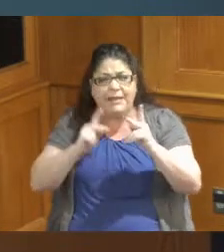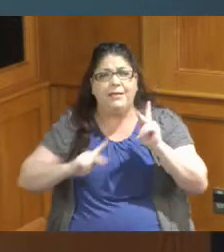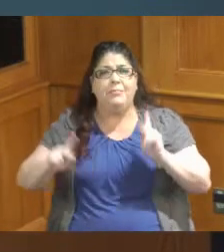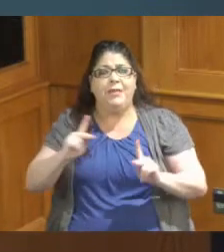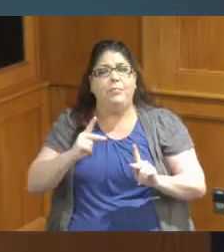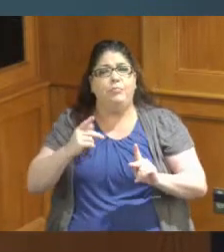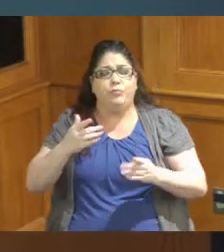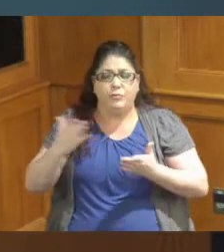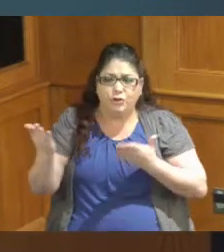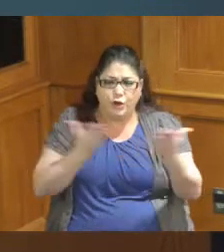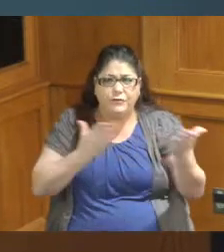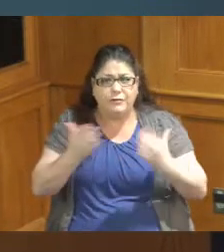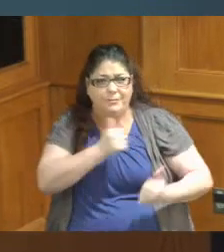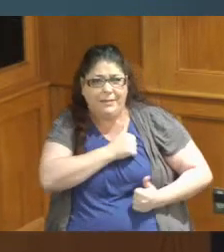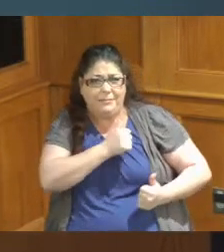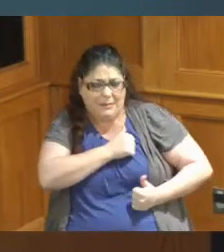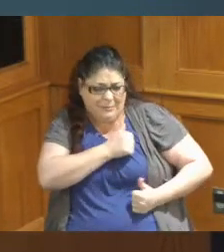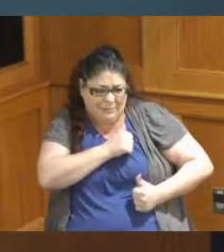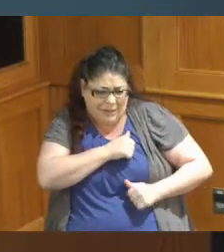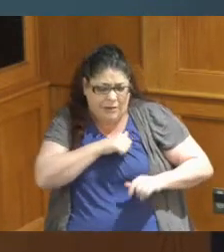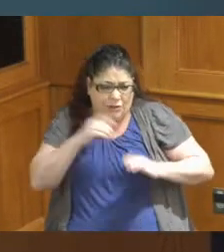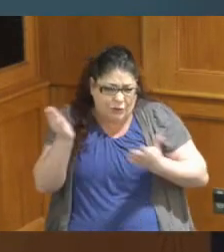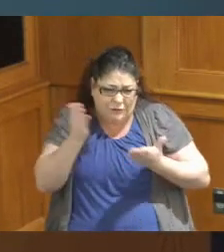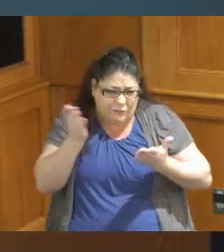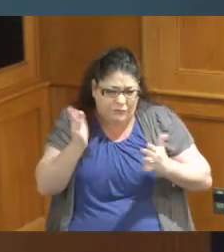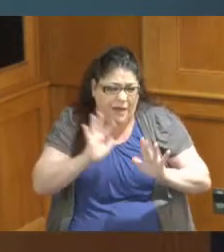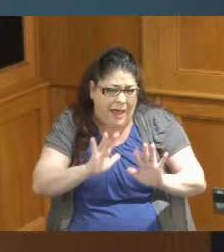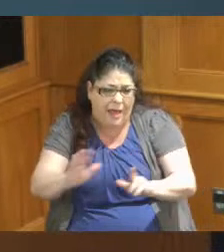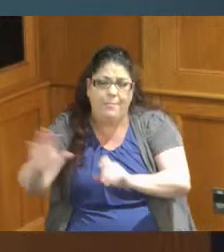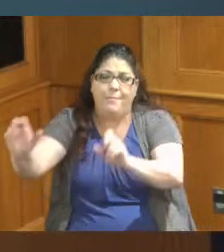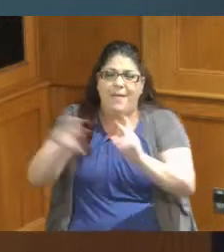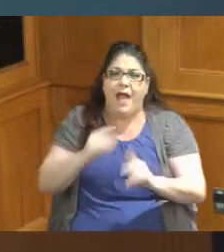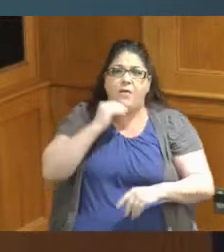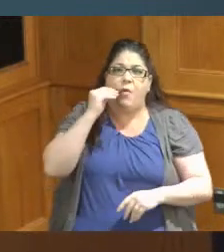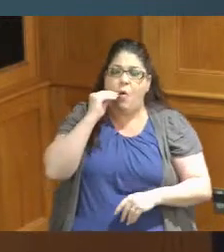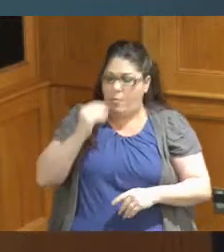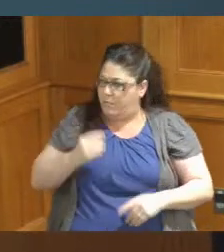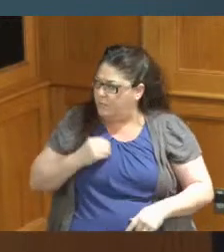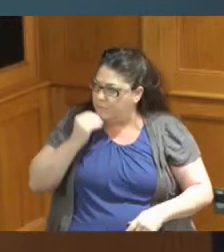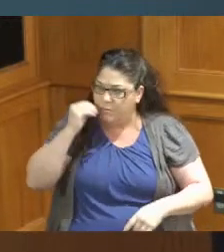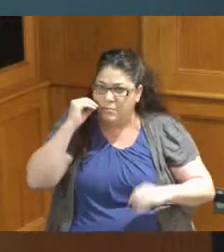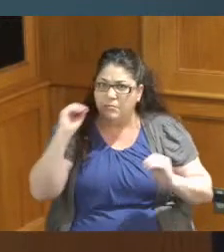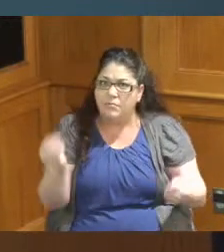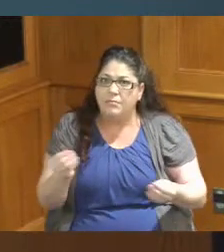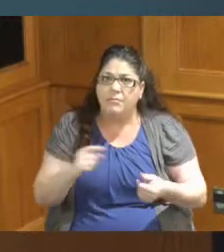when they come back home there's nothing for them there's nowhere to live there's nowhere to work